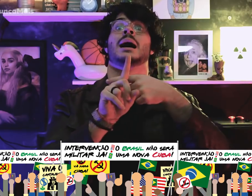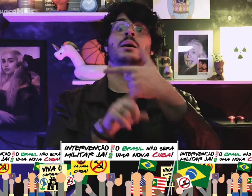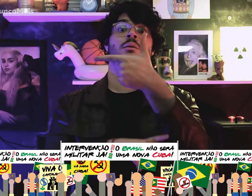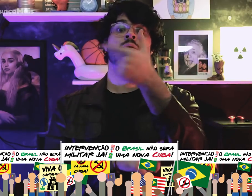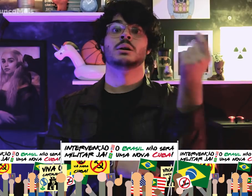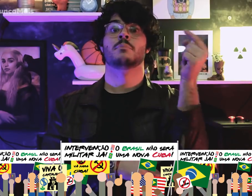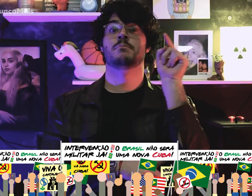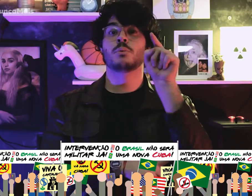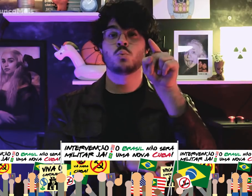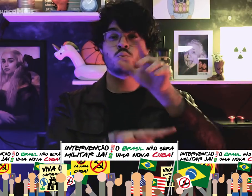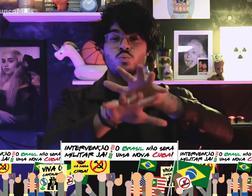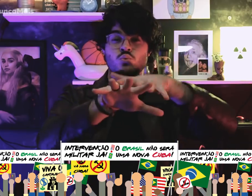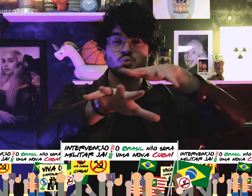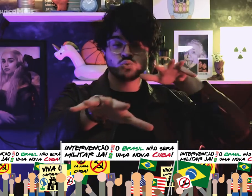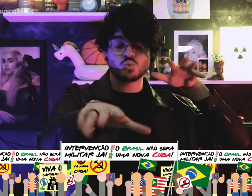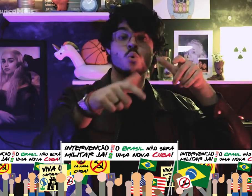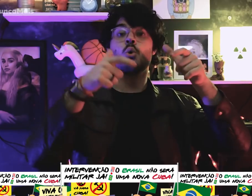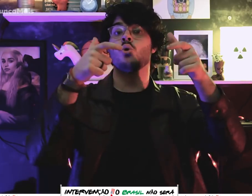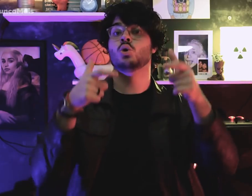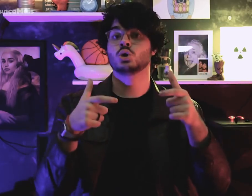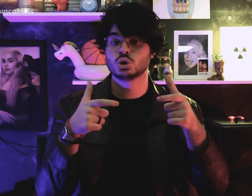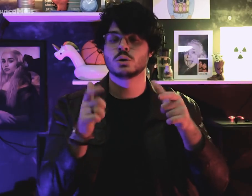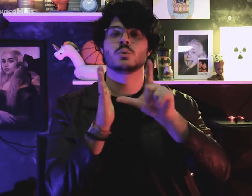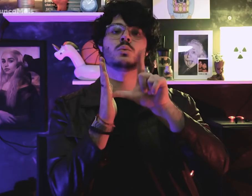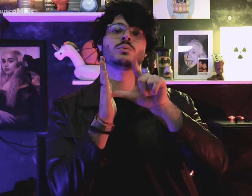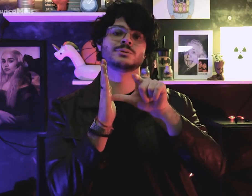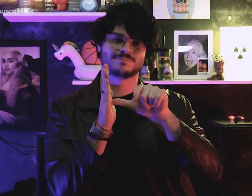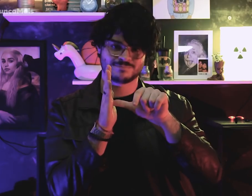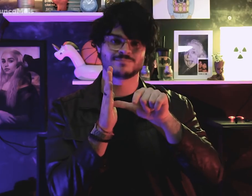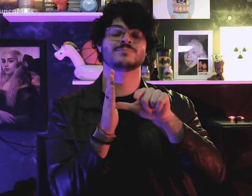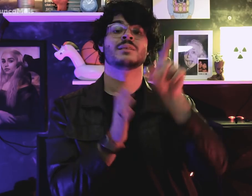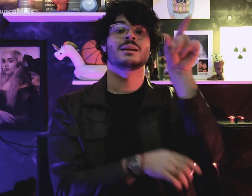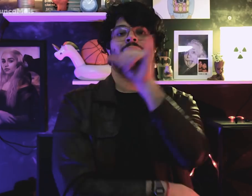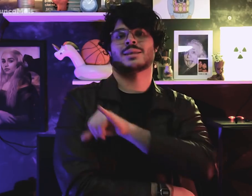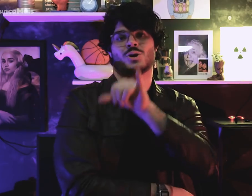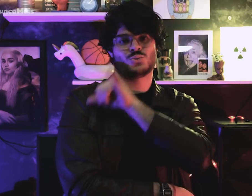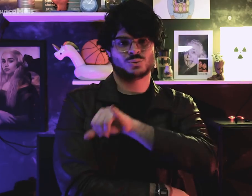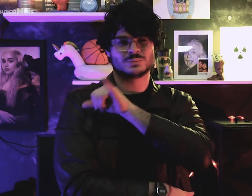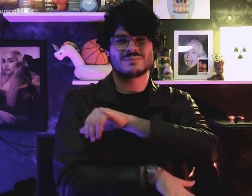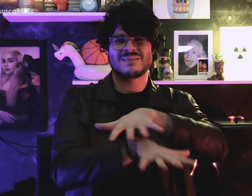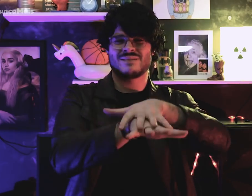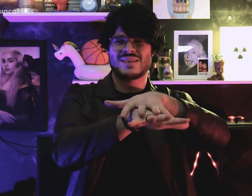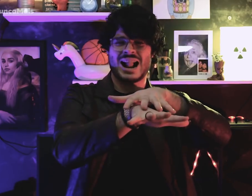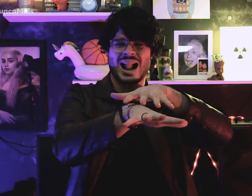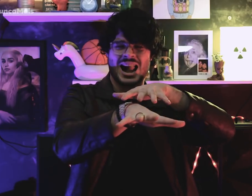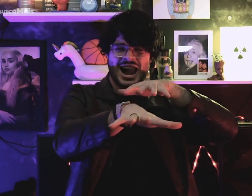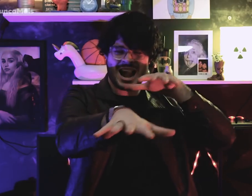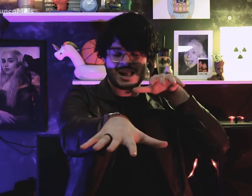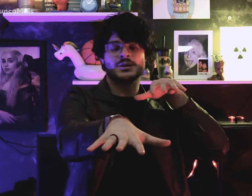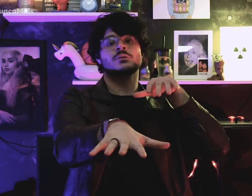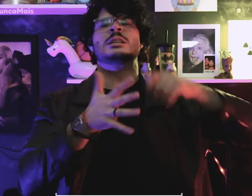and another 200 thousand people in front to Central do Brasil, in Rio de Janeiro,